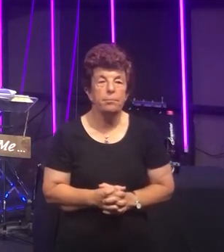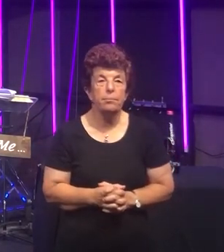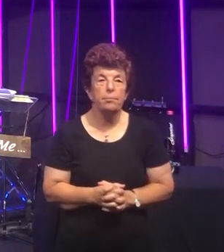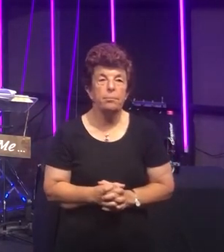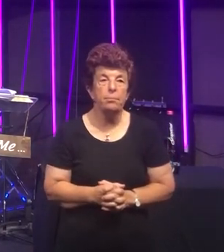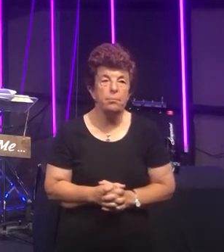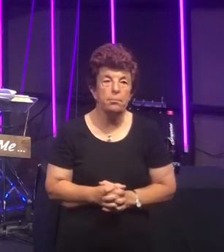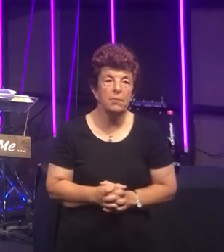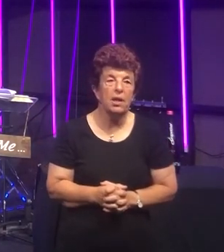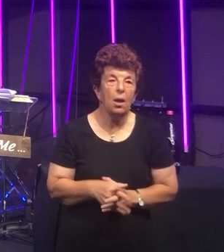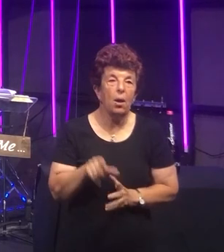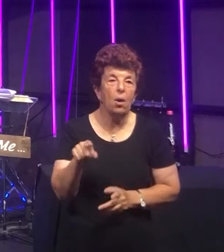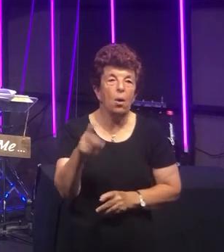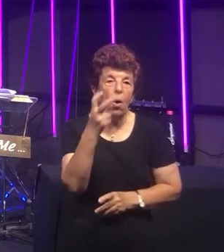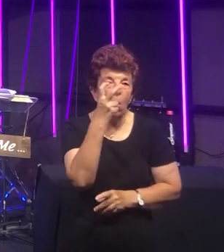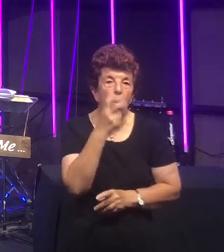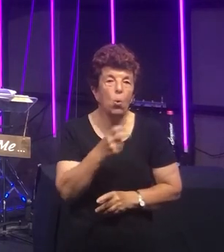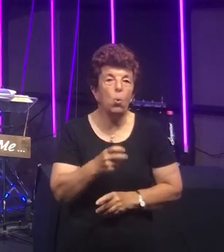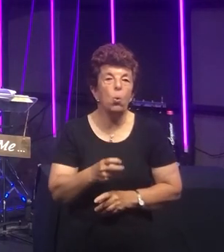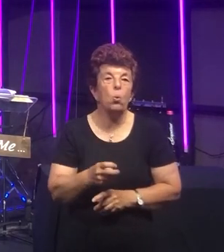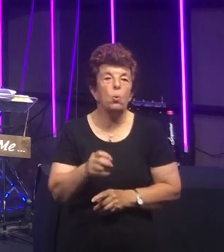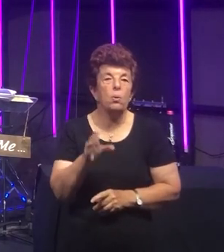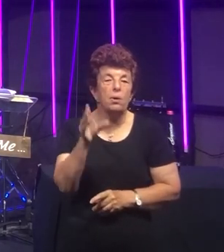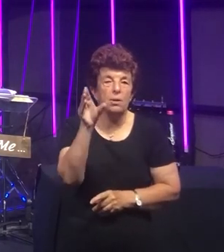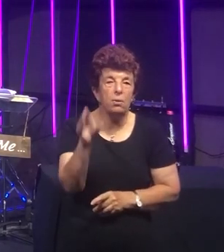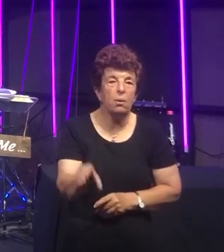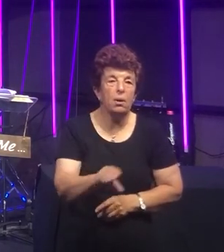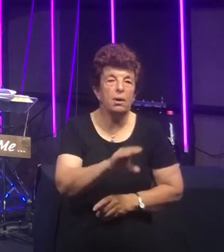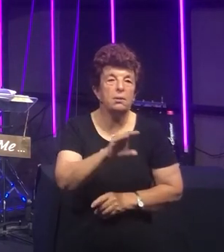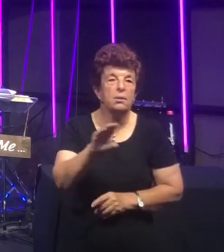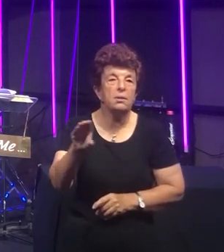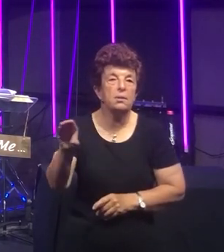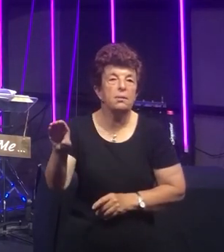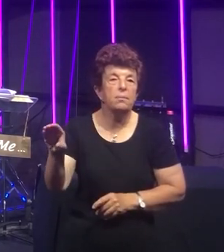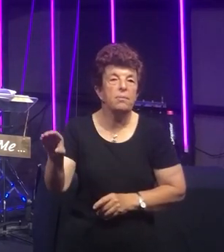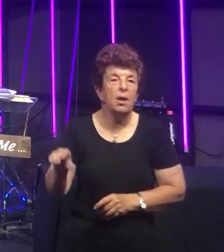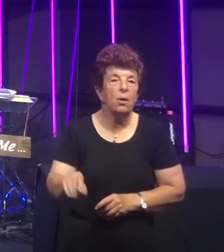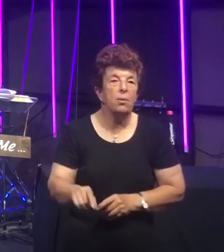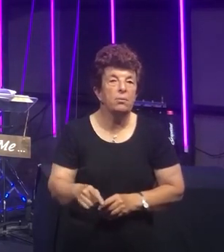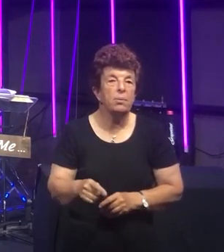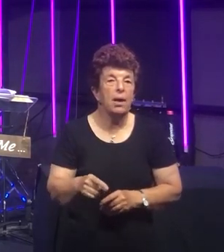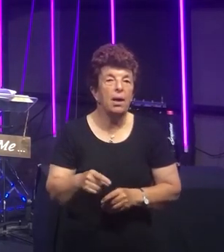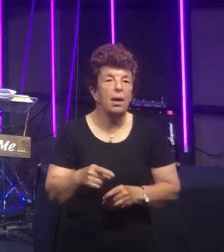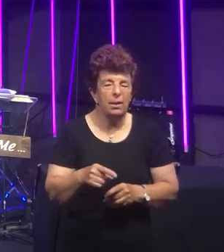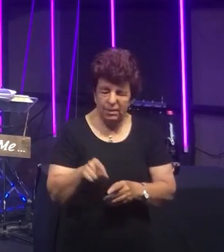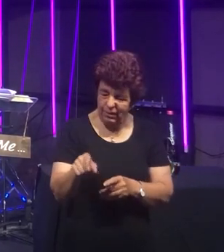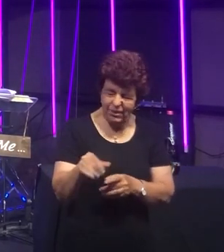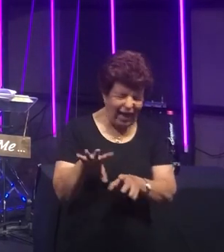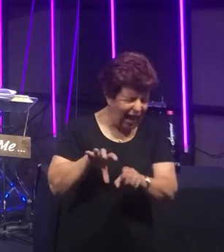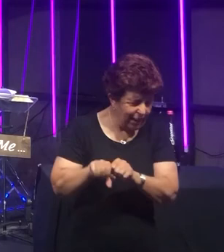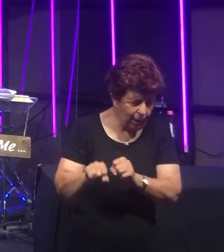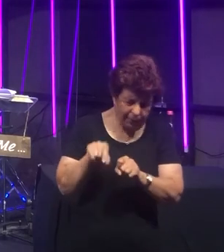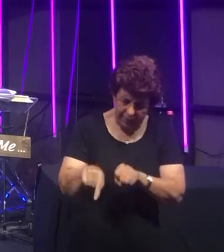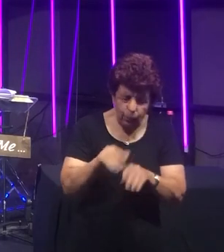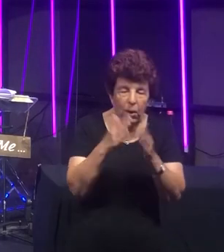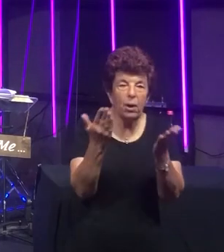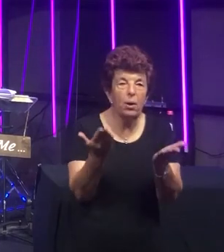O the old rugged cross So despised by the world